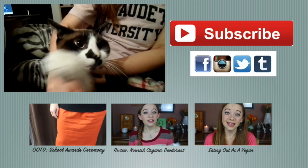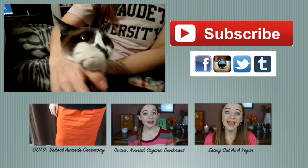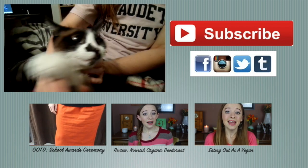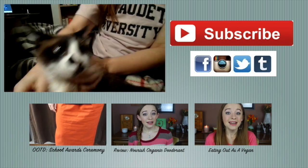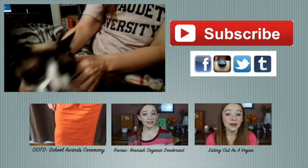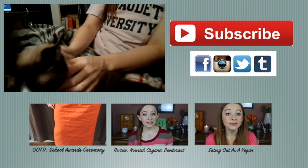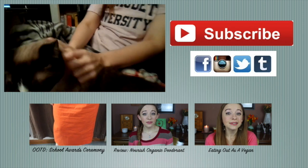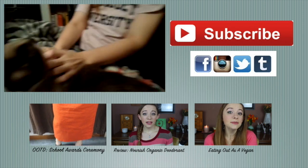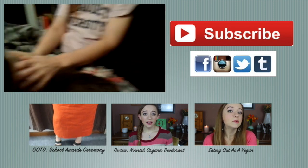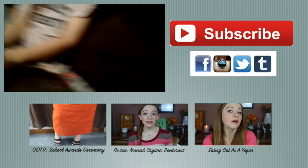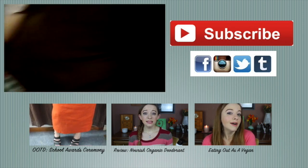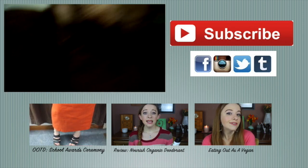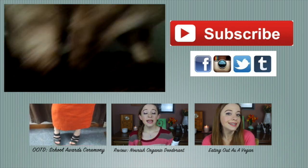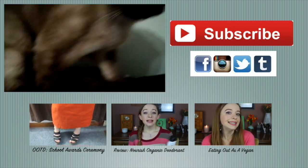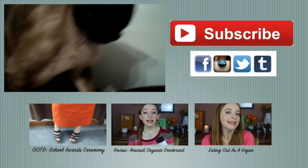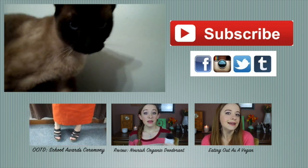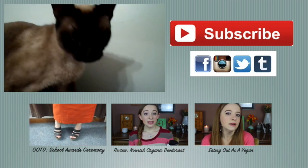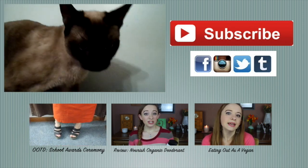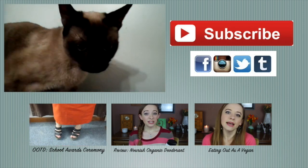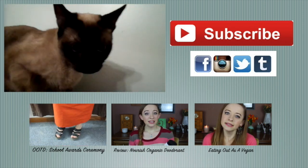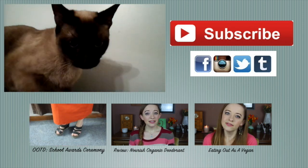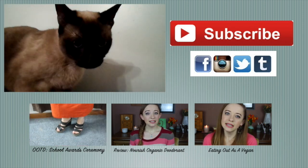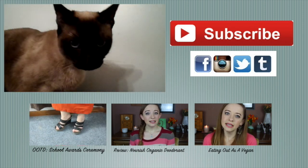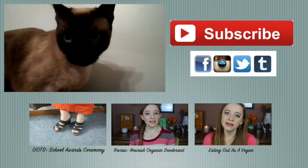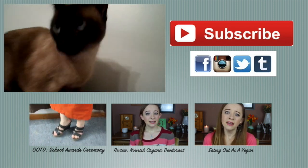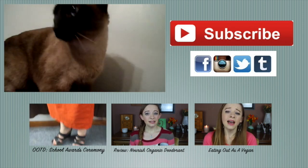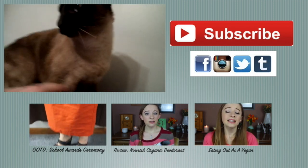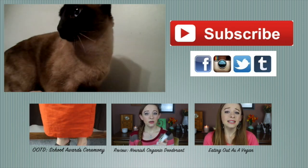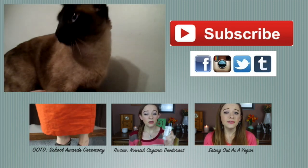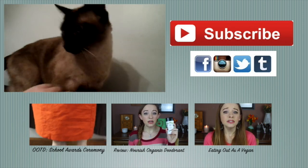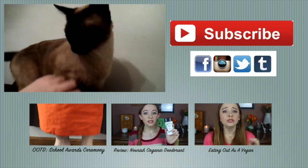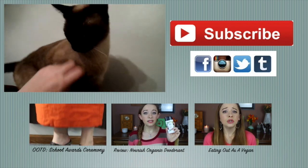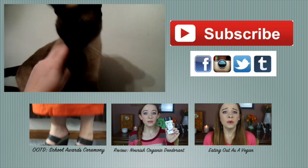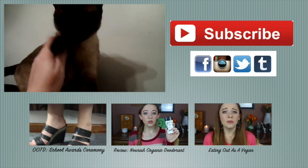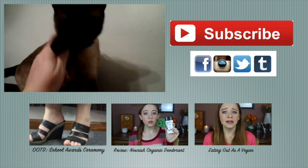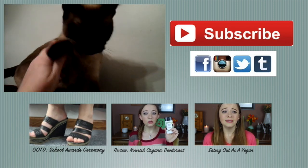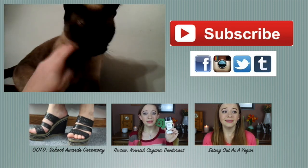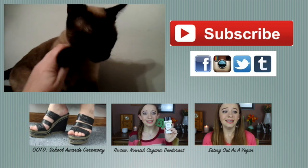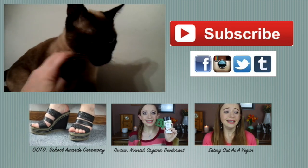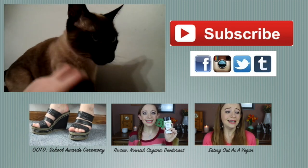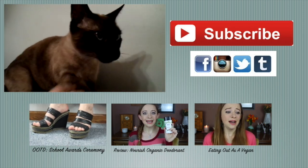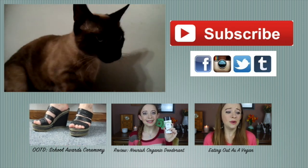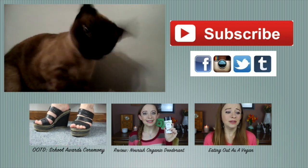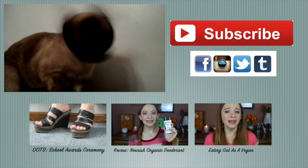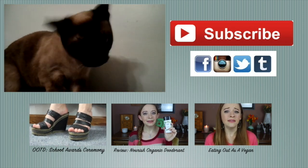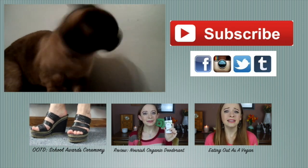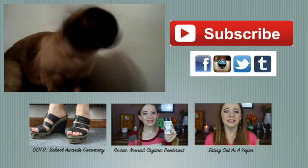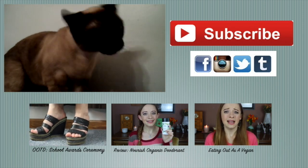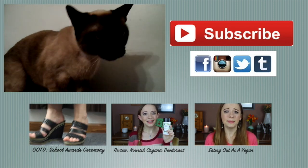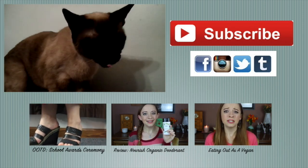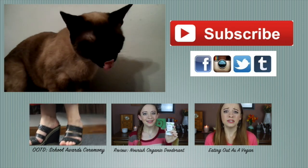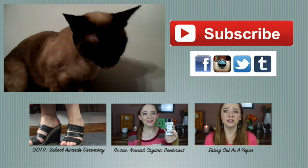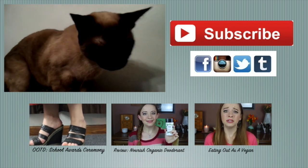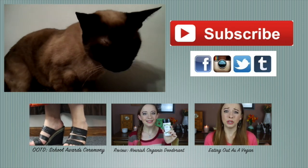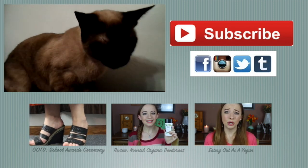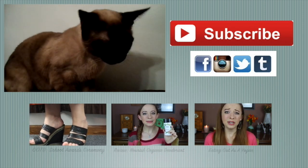Hahaha BYE! Bye bye.